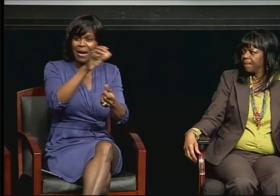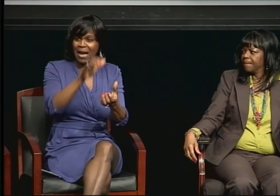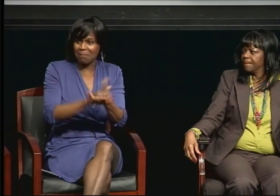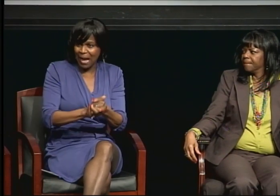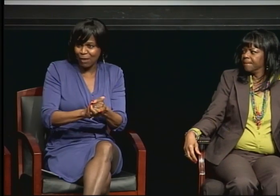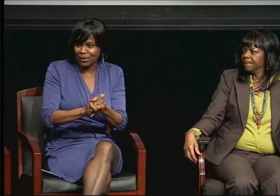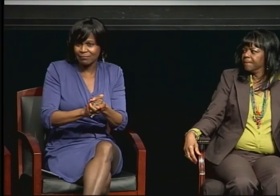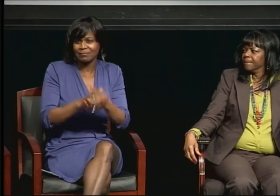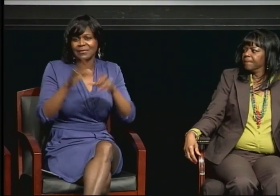I moved out on my own.